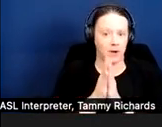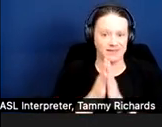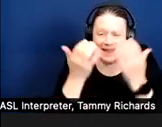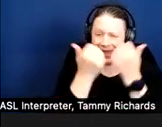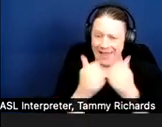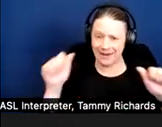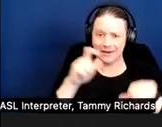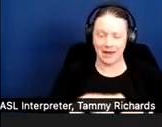prospective tenant.